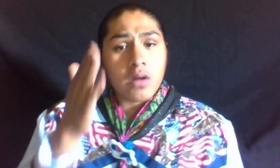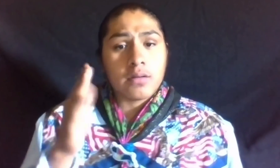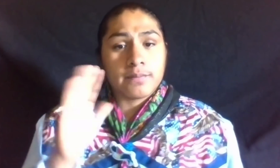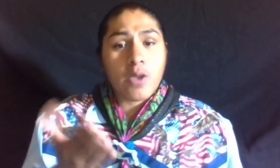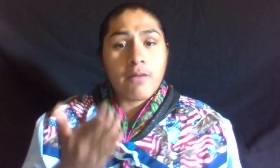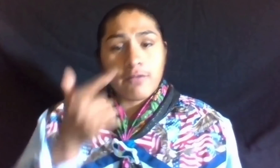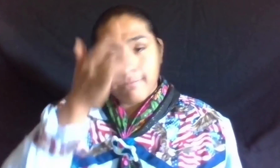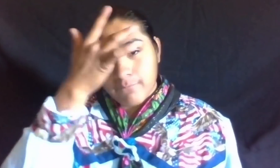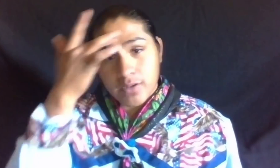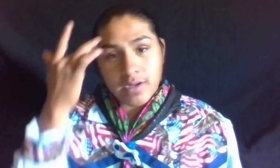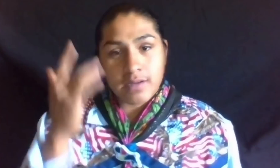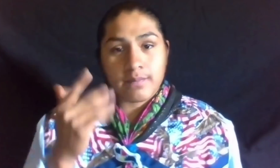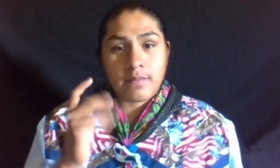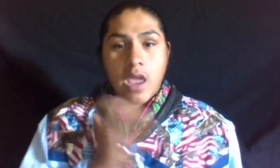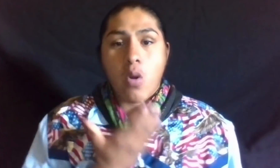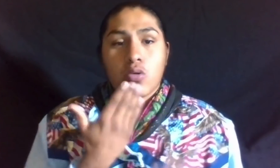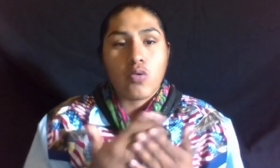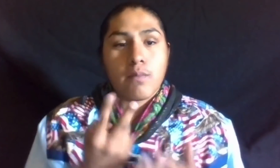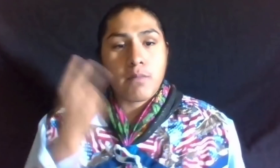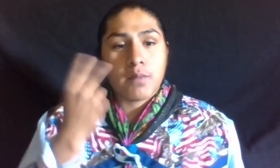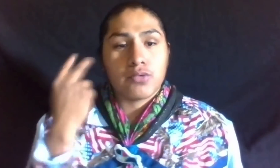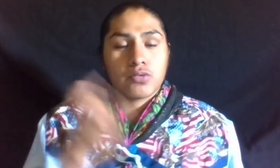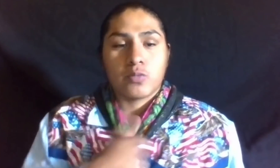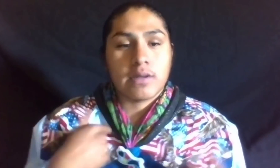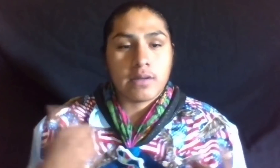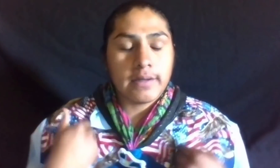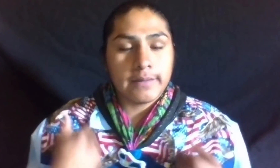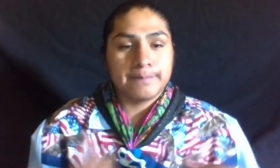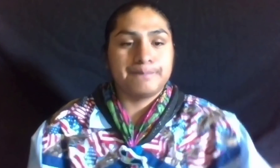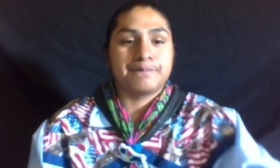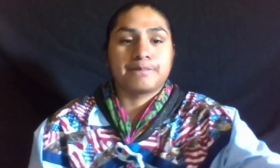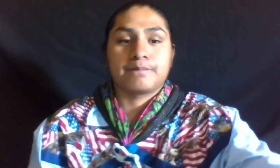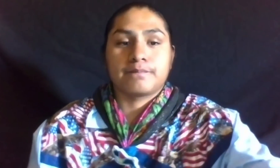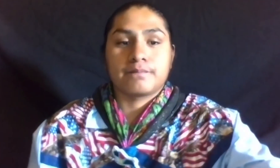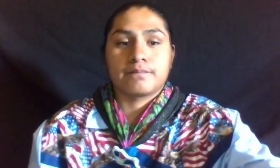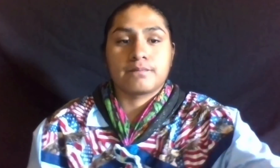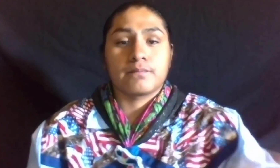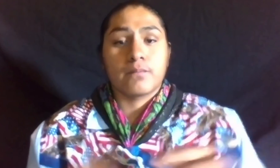I WILL NEVER FORGET OUR GOOD MEMORIES WE HAD.